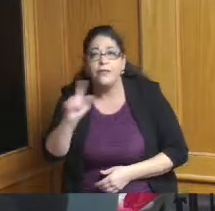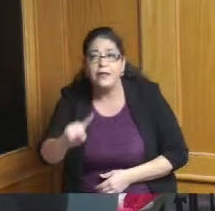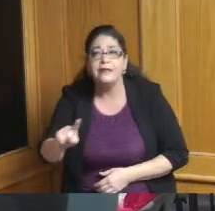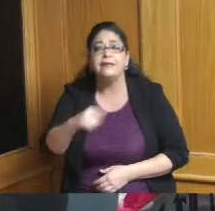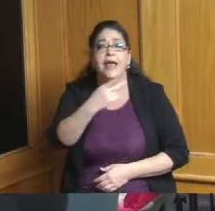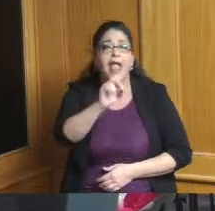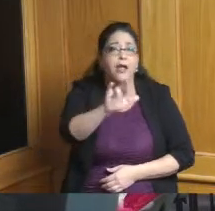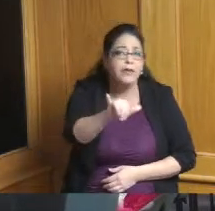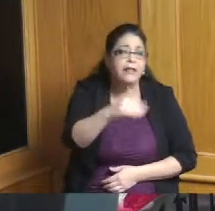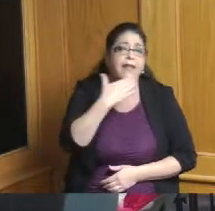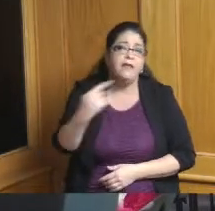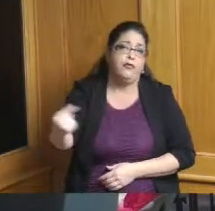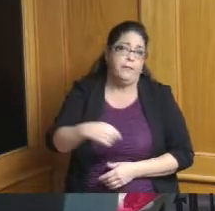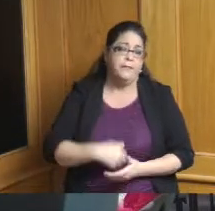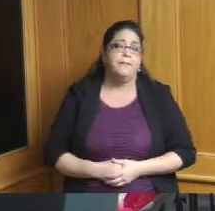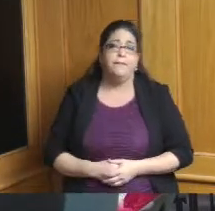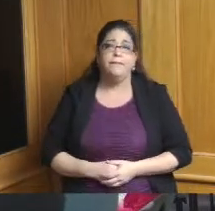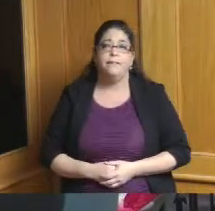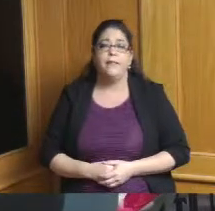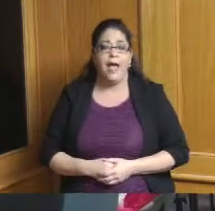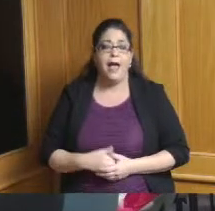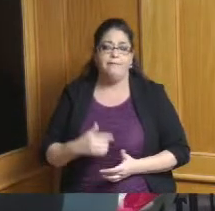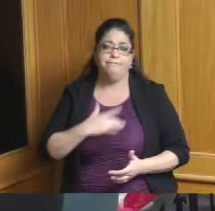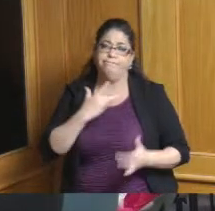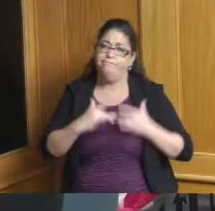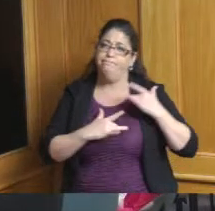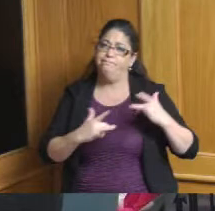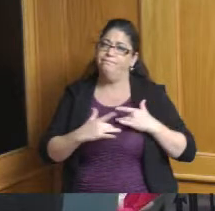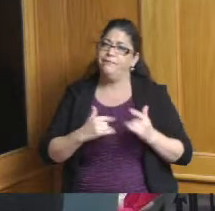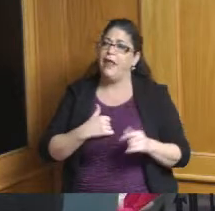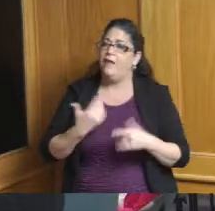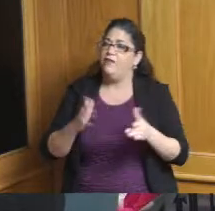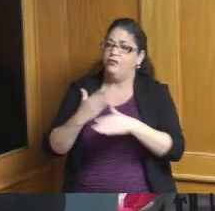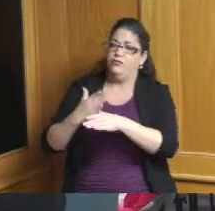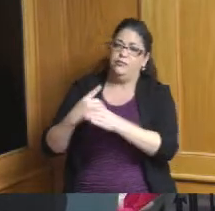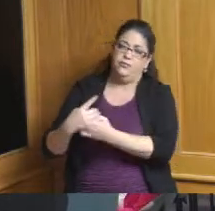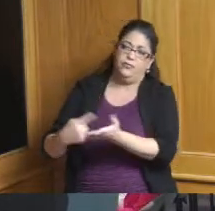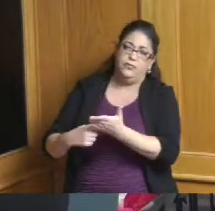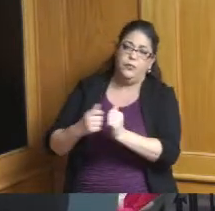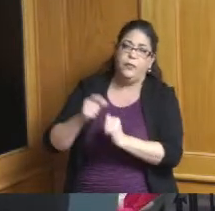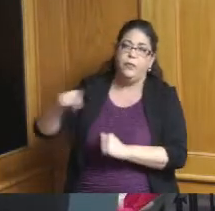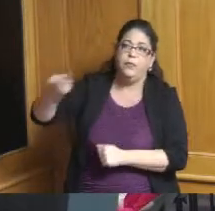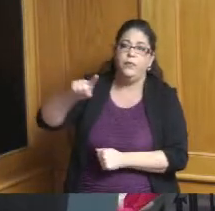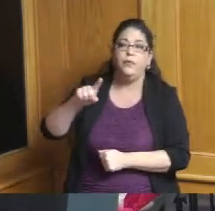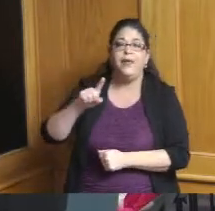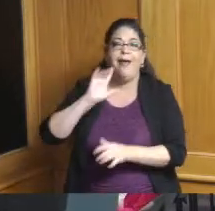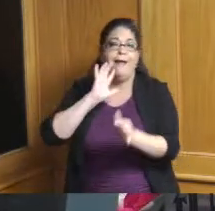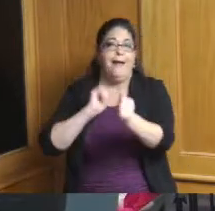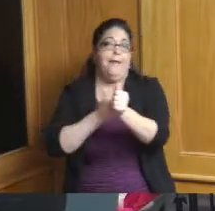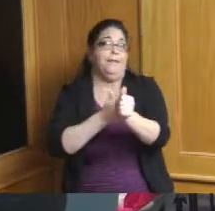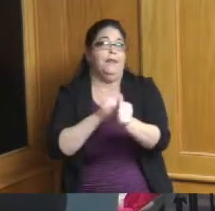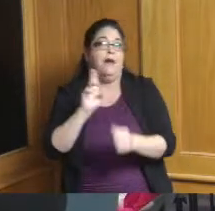I too share the concern and I think I expressed this earlier about the update related to has